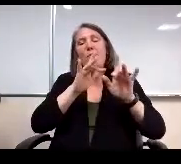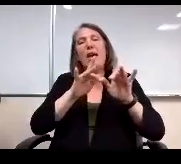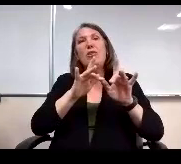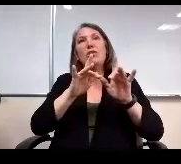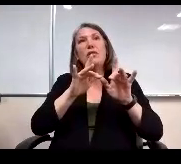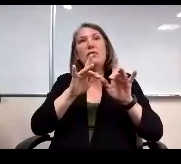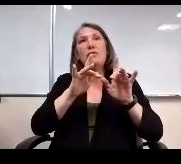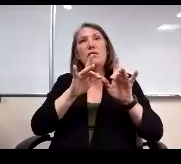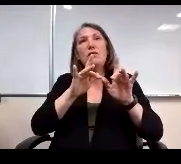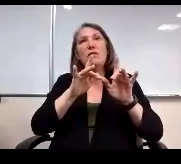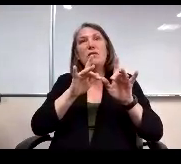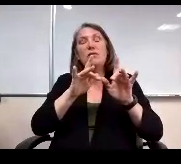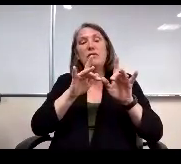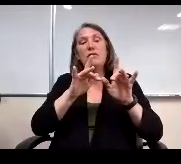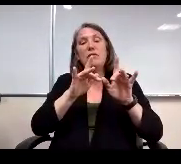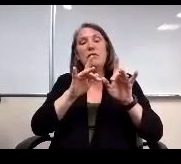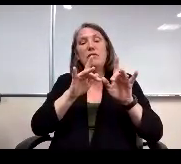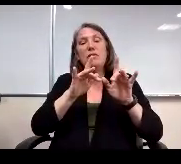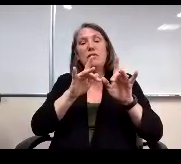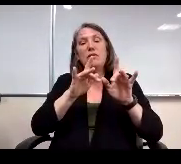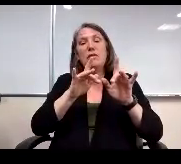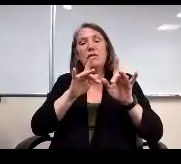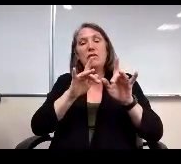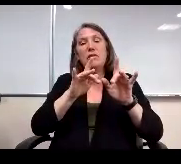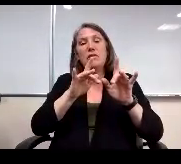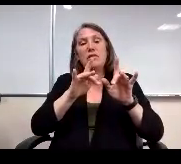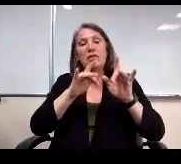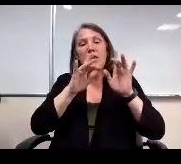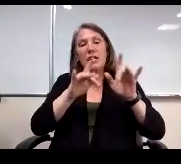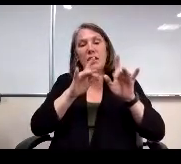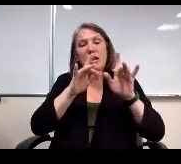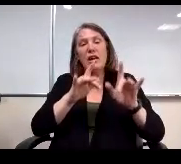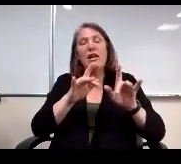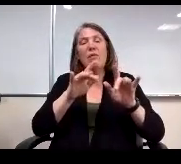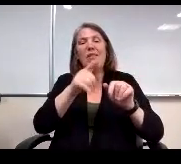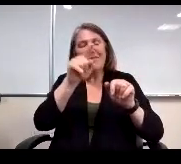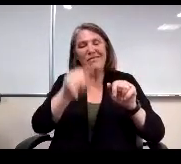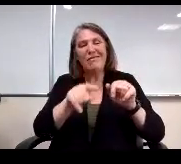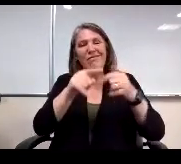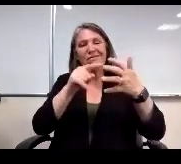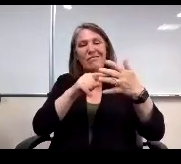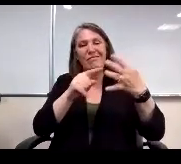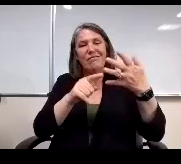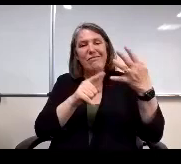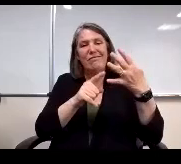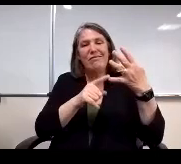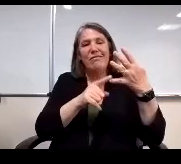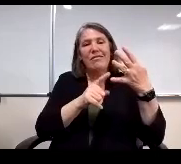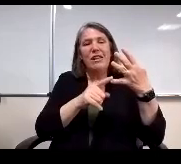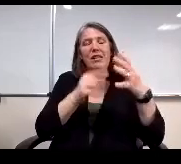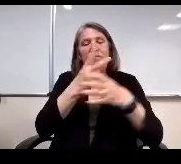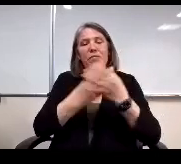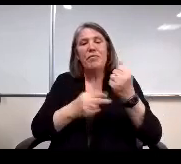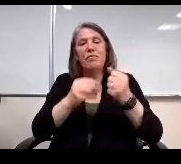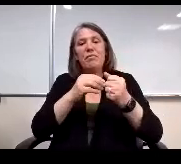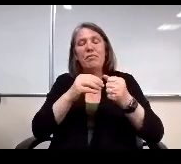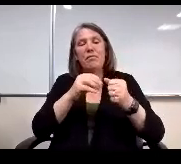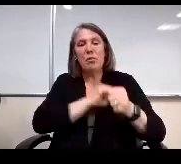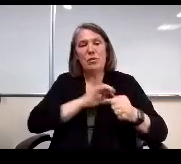excellence, respect, hope, responsibility, and citizenship, both staff and parents had higher scores than students on questions related.